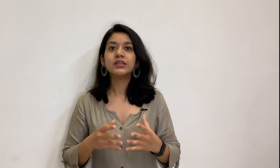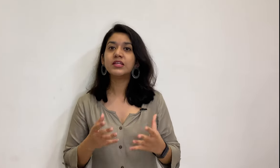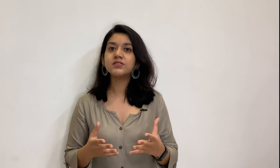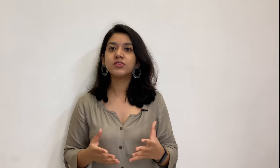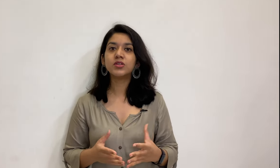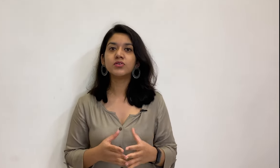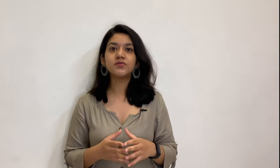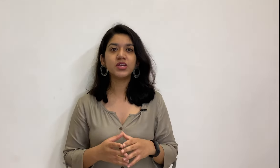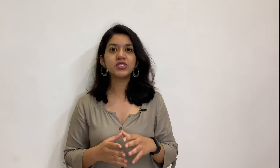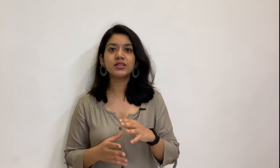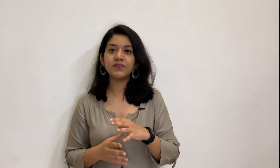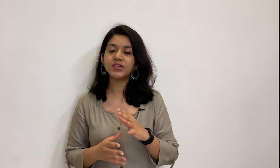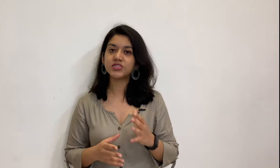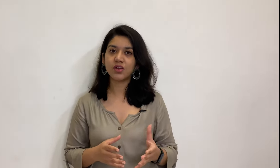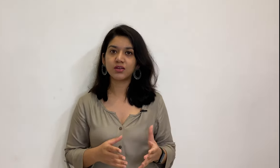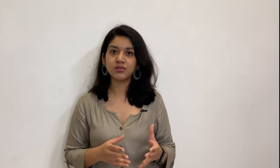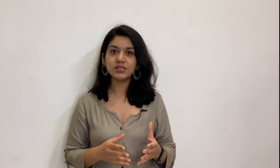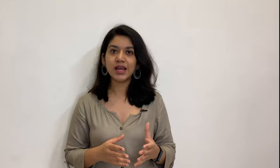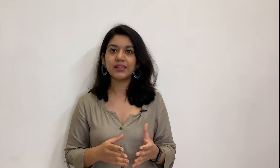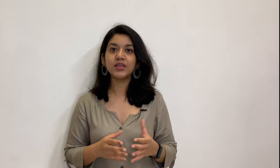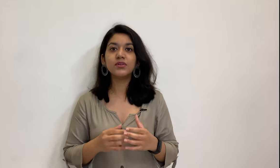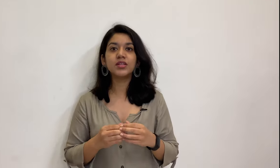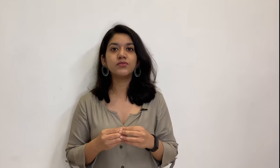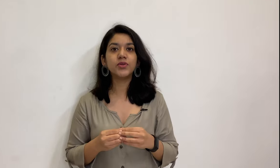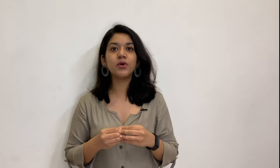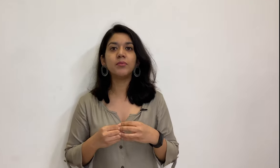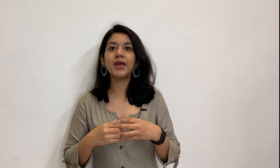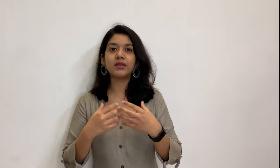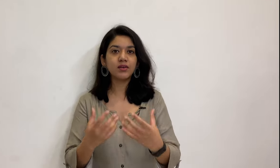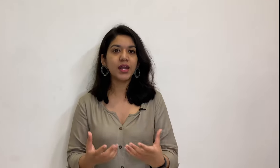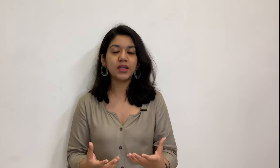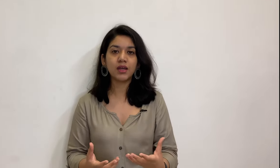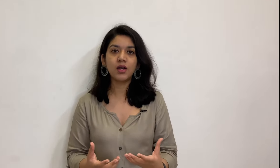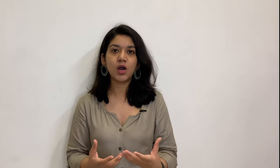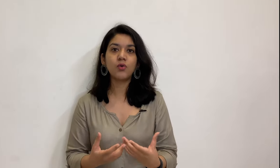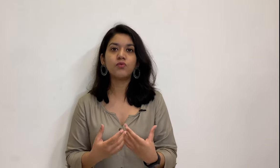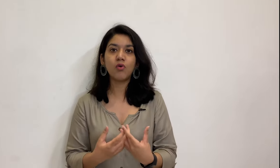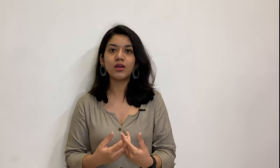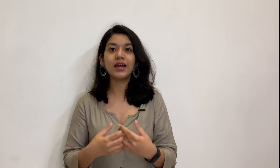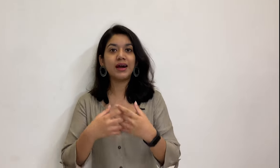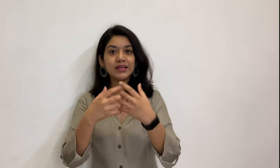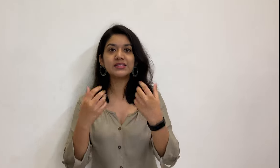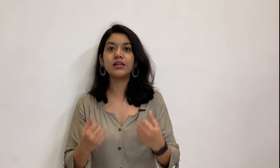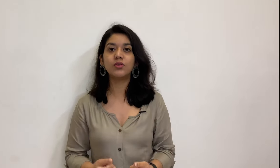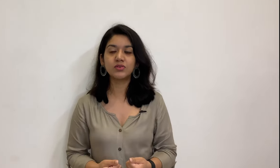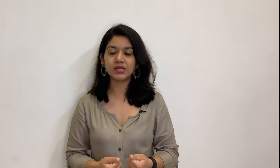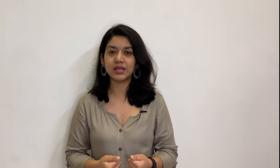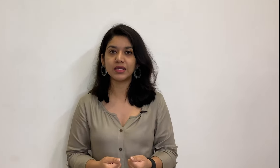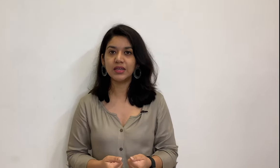These videos feature deaf instructors and they will give you a better idea of what ISL looks like